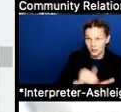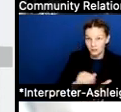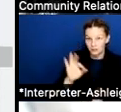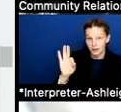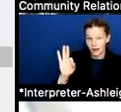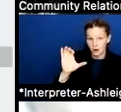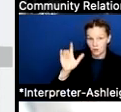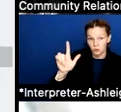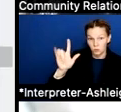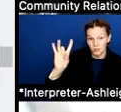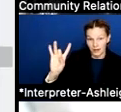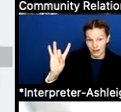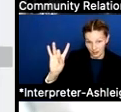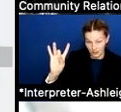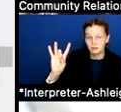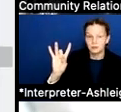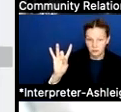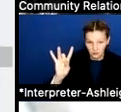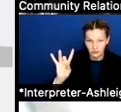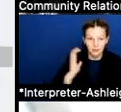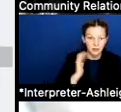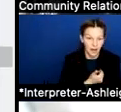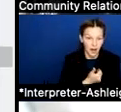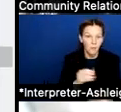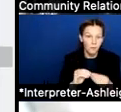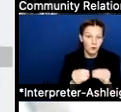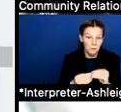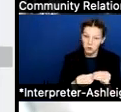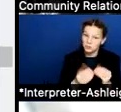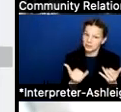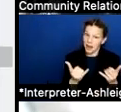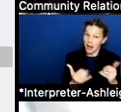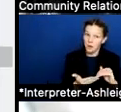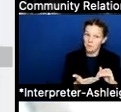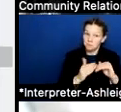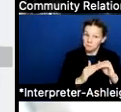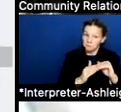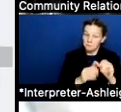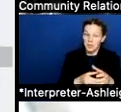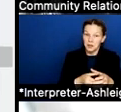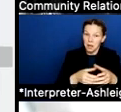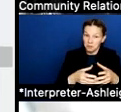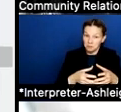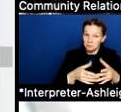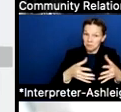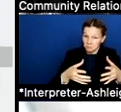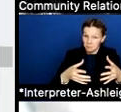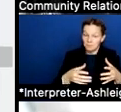So it's actually our enrollment numbers are trended upwards. But again, I mean, and Dennis is our CFO,